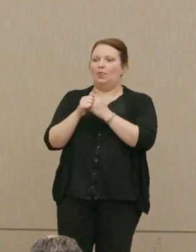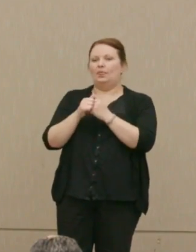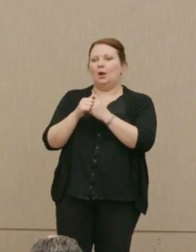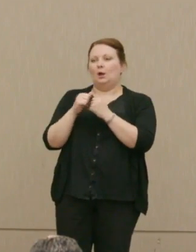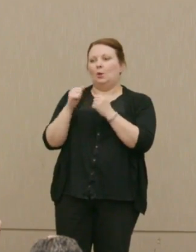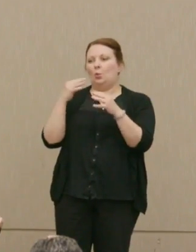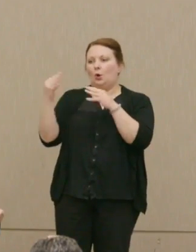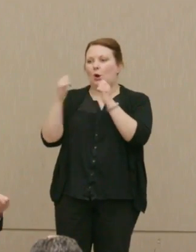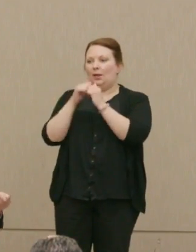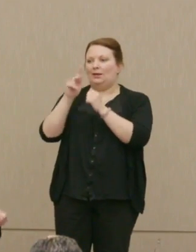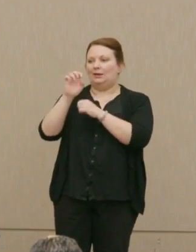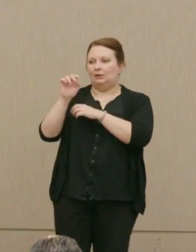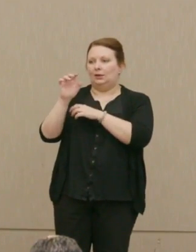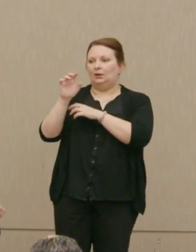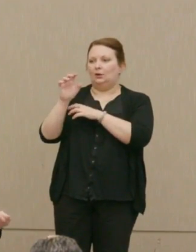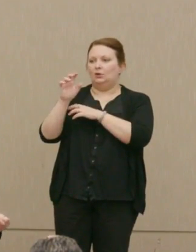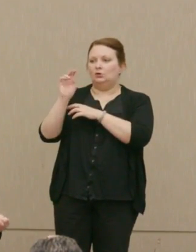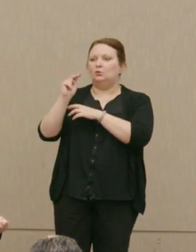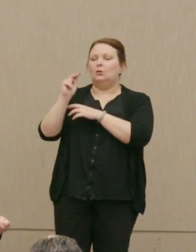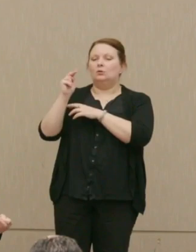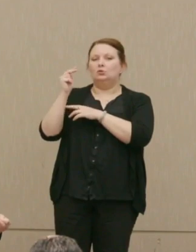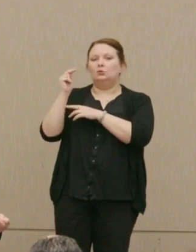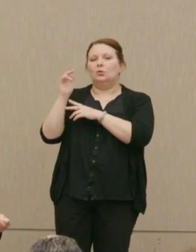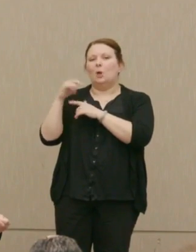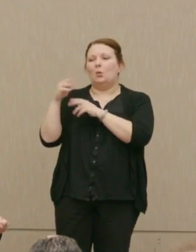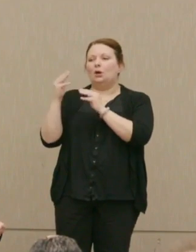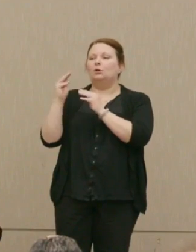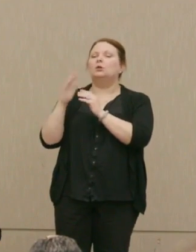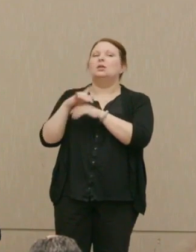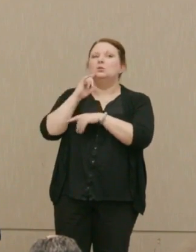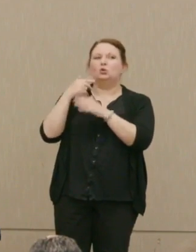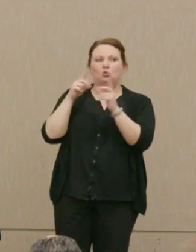He's criticized, attacked for that.